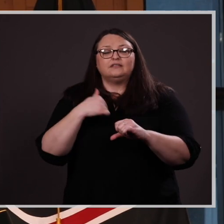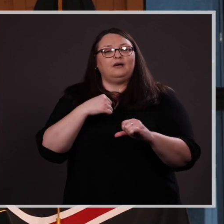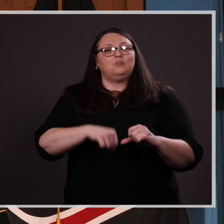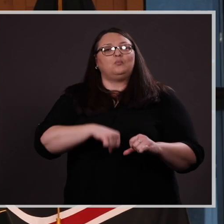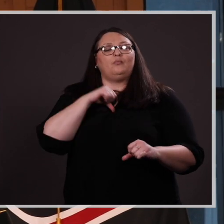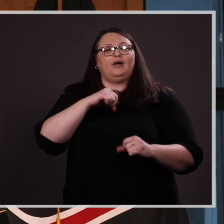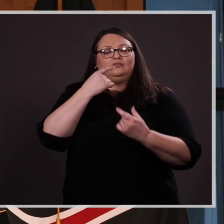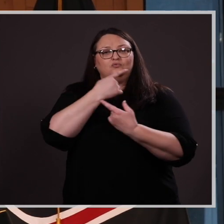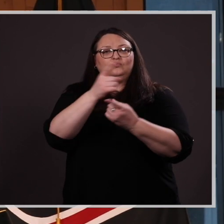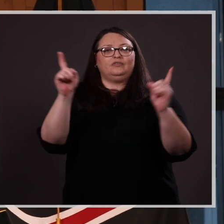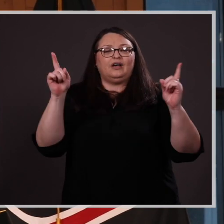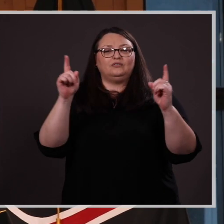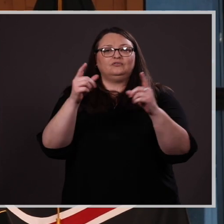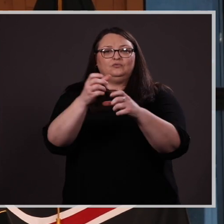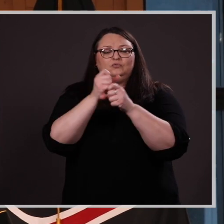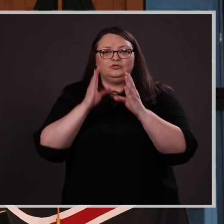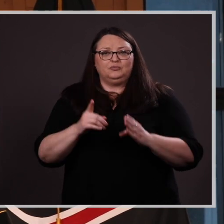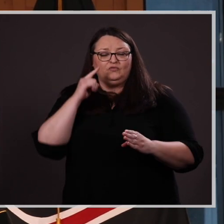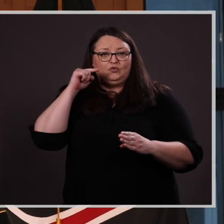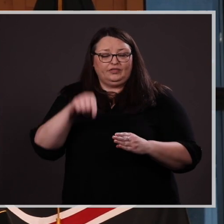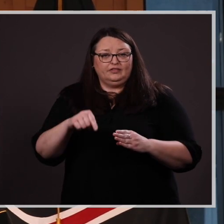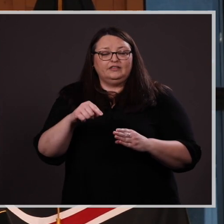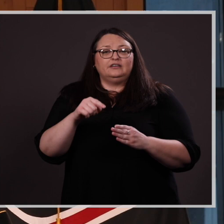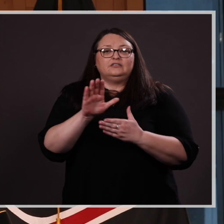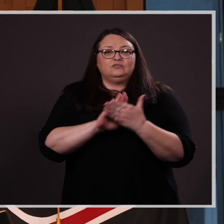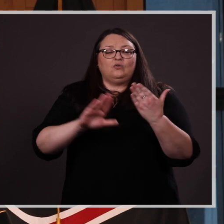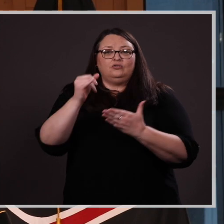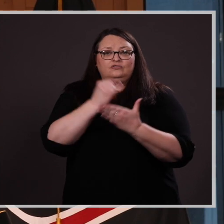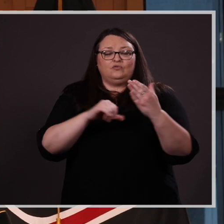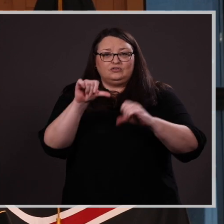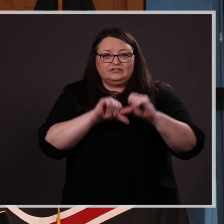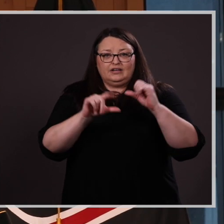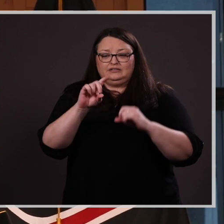proud to announce that the recipient of the year’s College of Arts & Sciences Dean’s